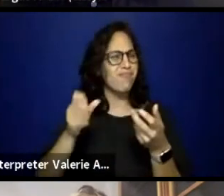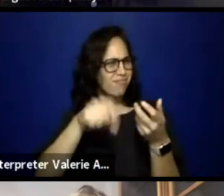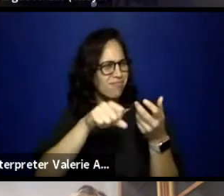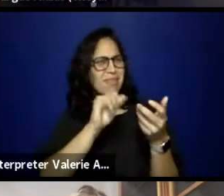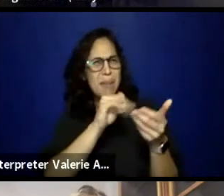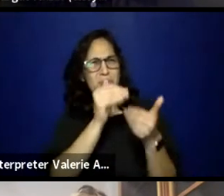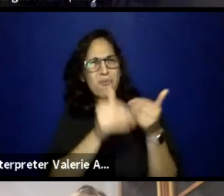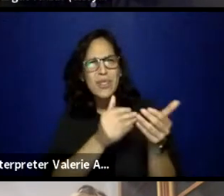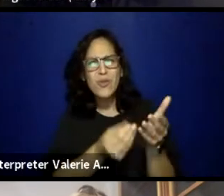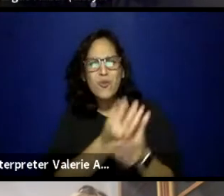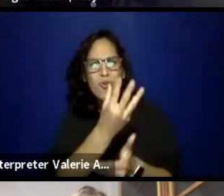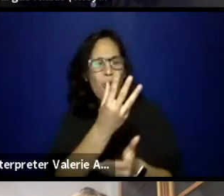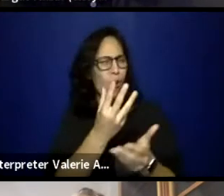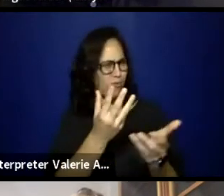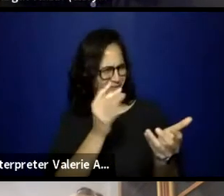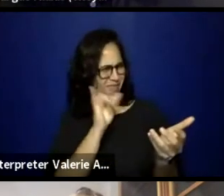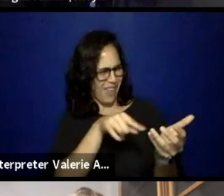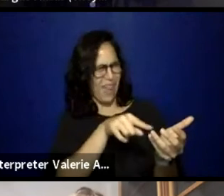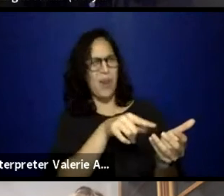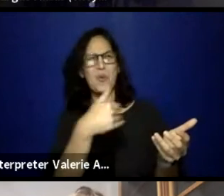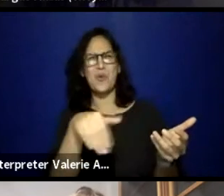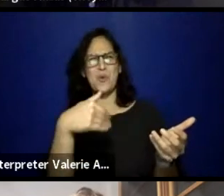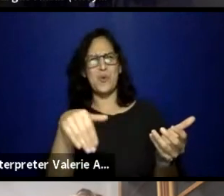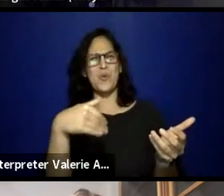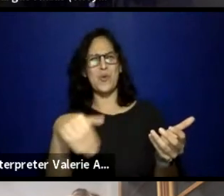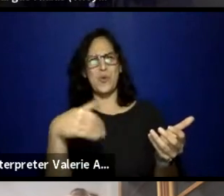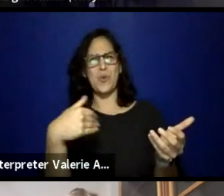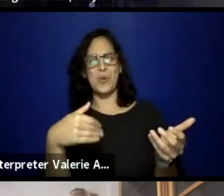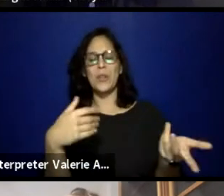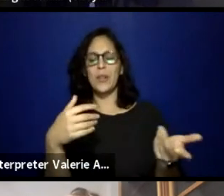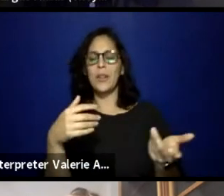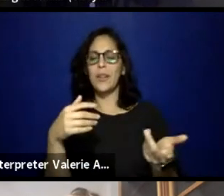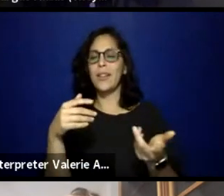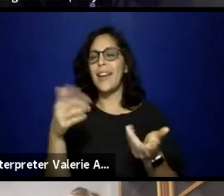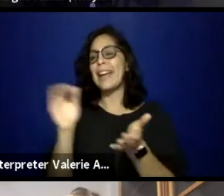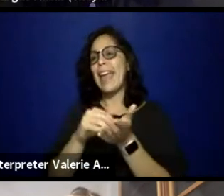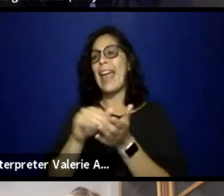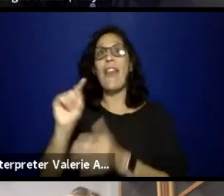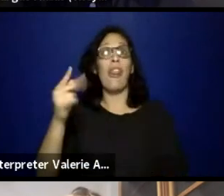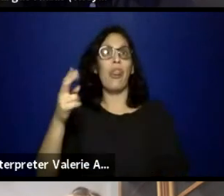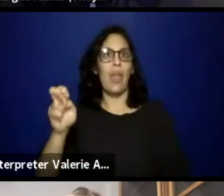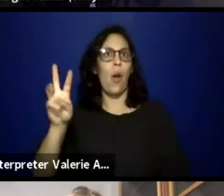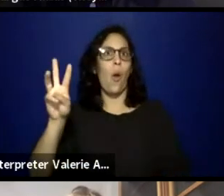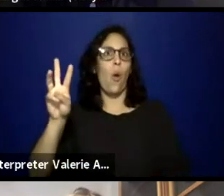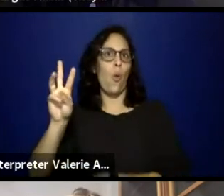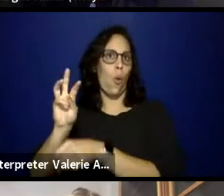But yeah, we are all, like the work, we love the air quotes, is ongoing,